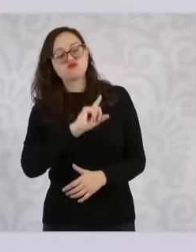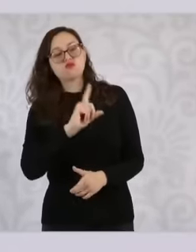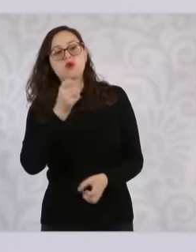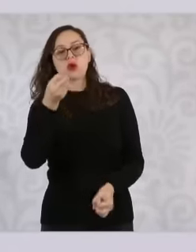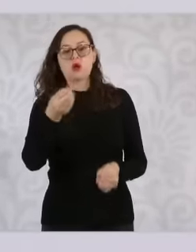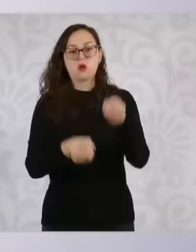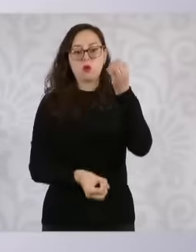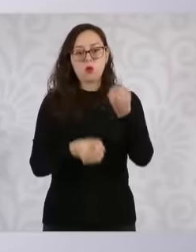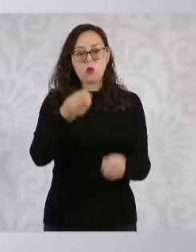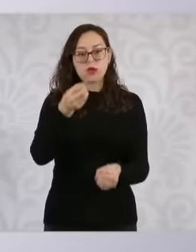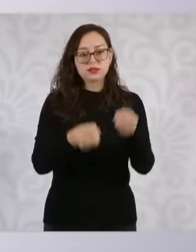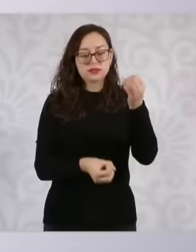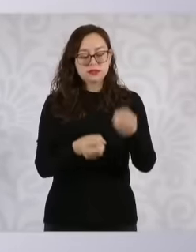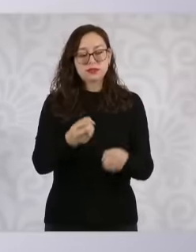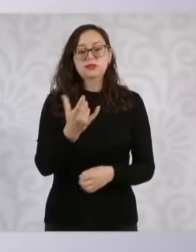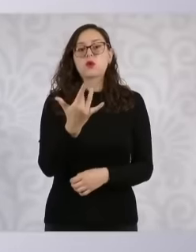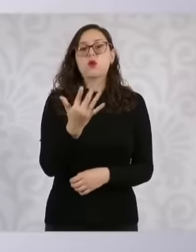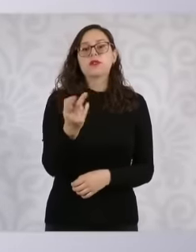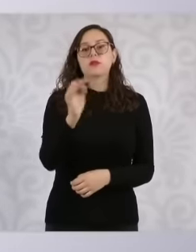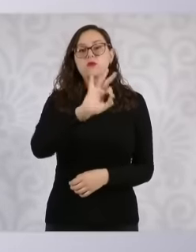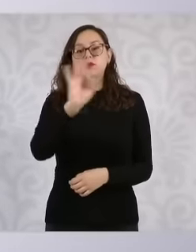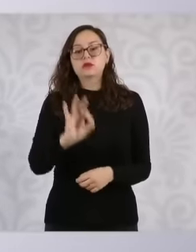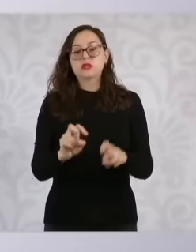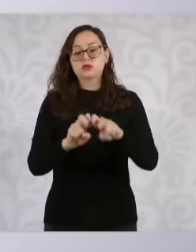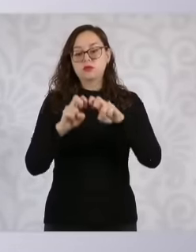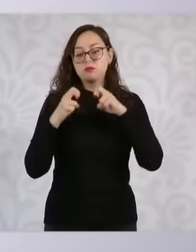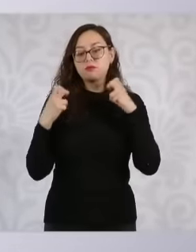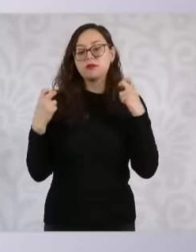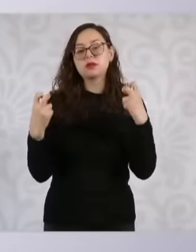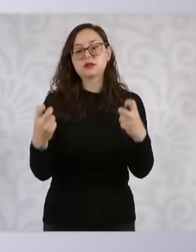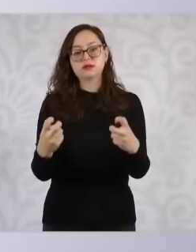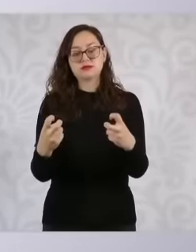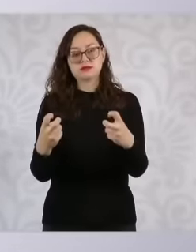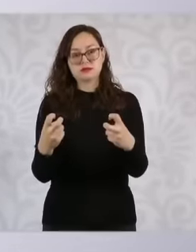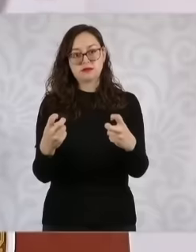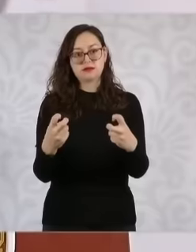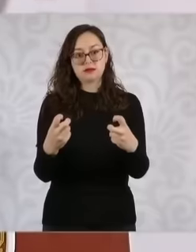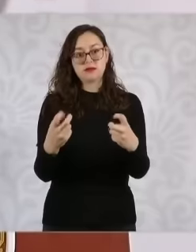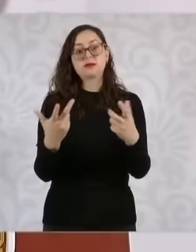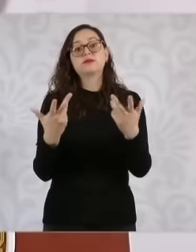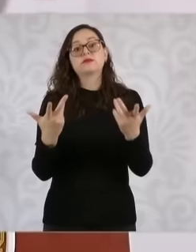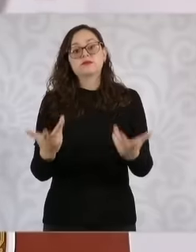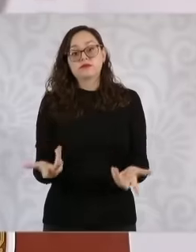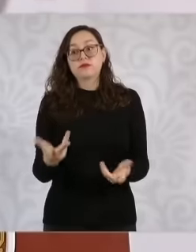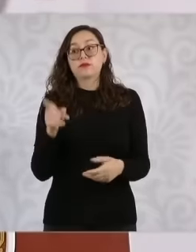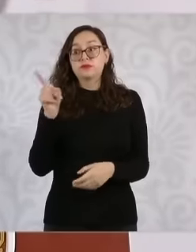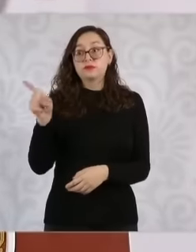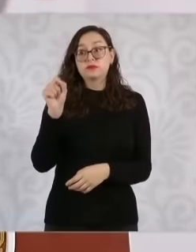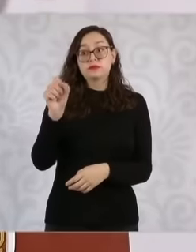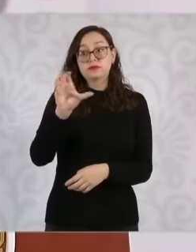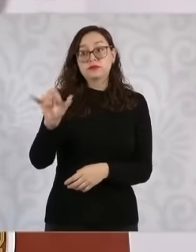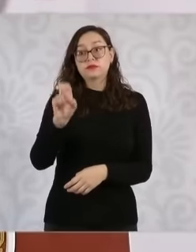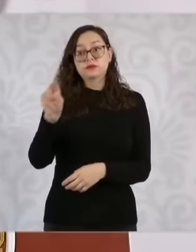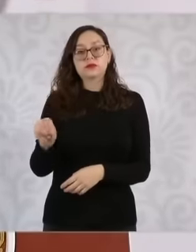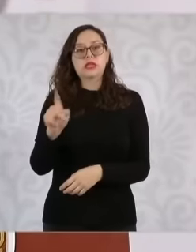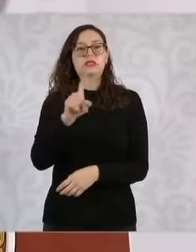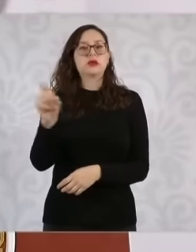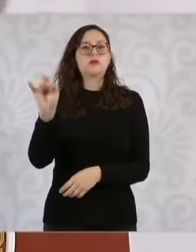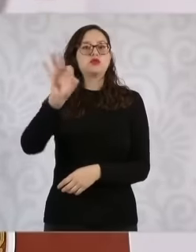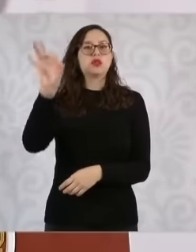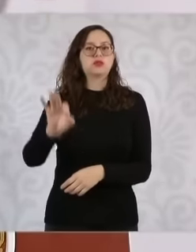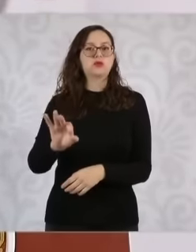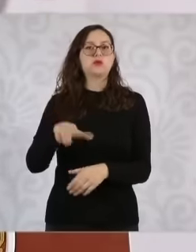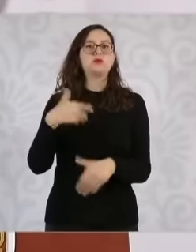magistrates and everything, the entire supreme court of justice of the nation the other half will be